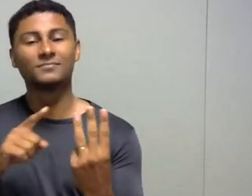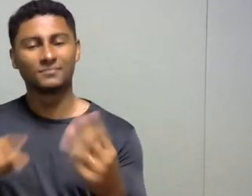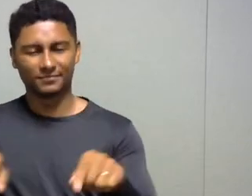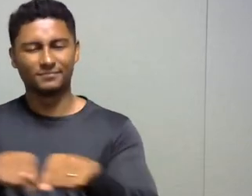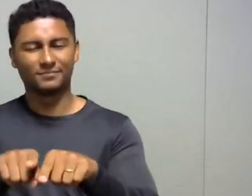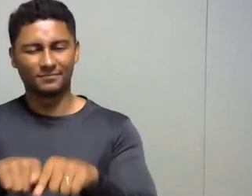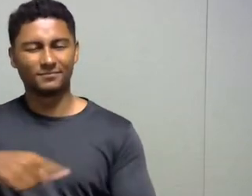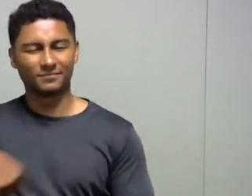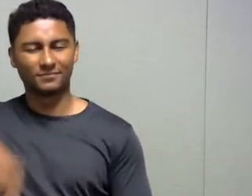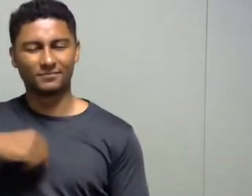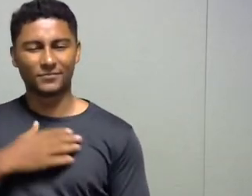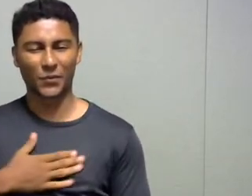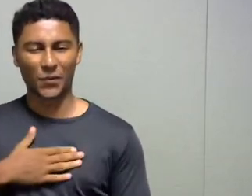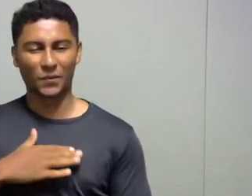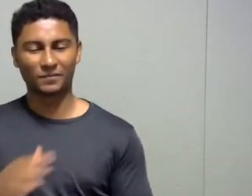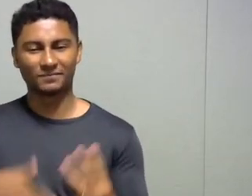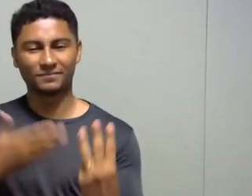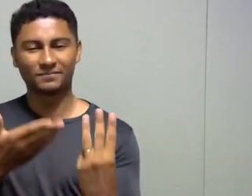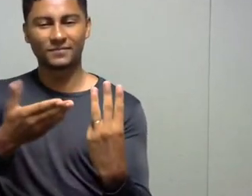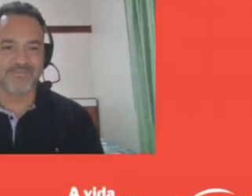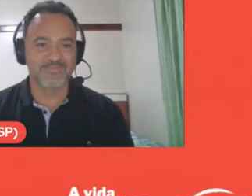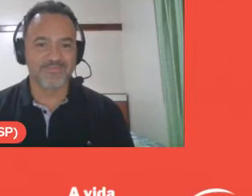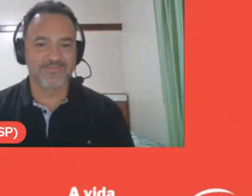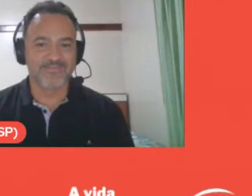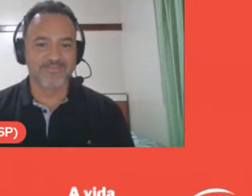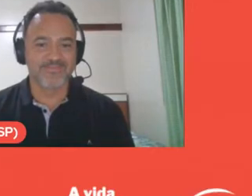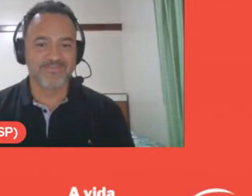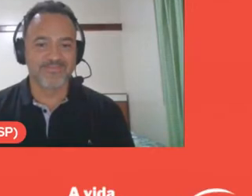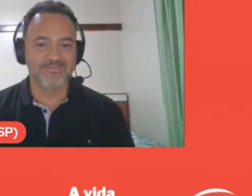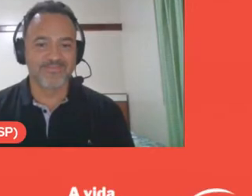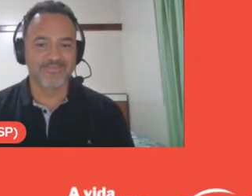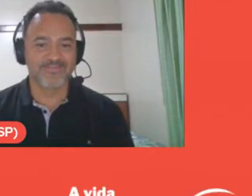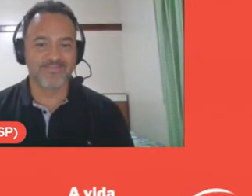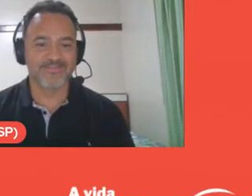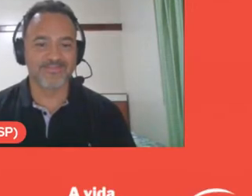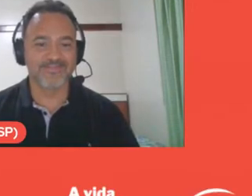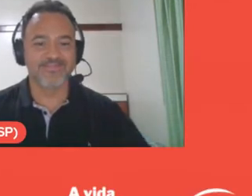is professor Samuel Stiva Messias Machado.